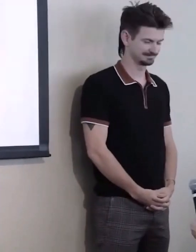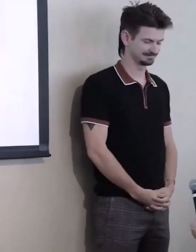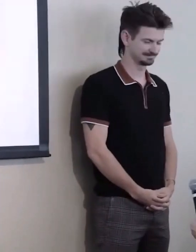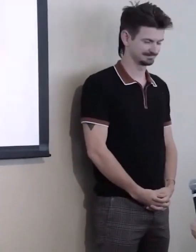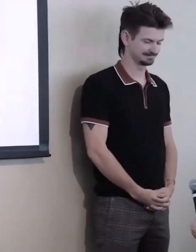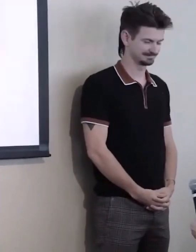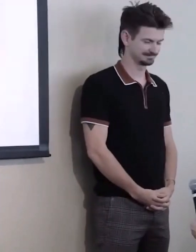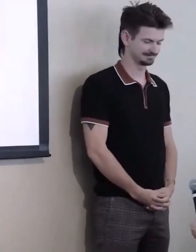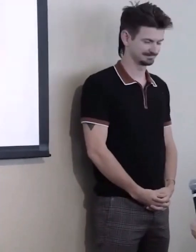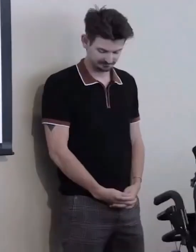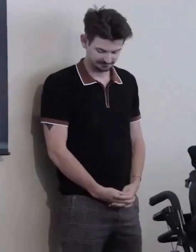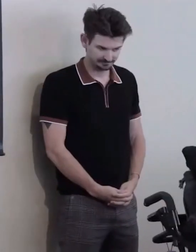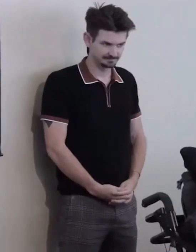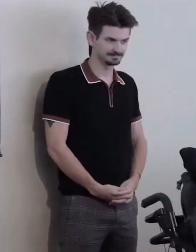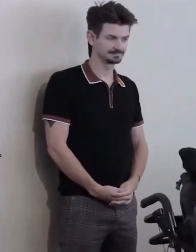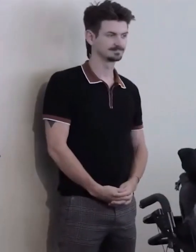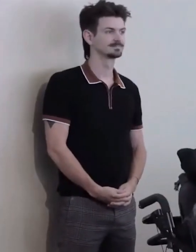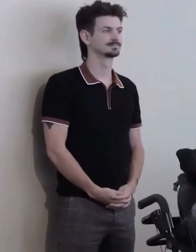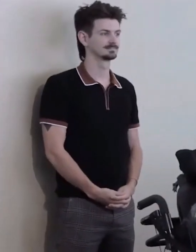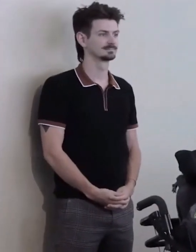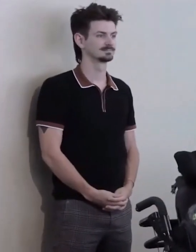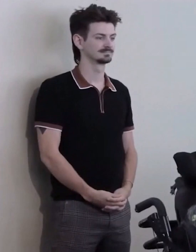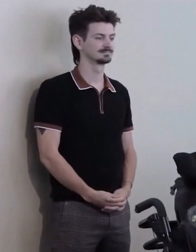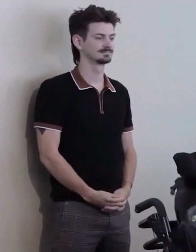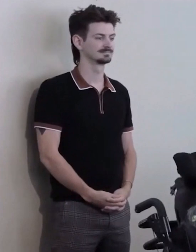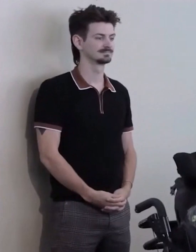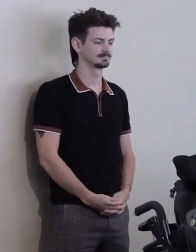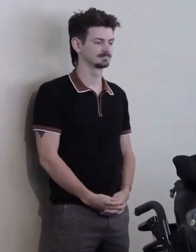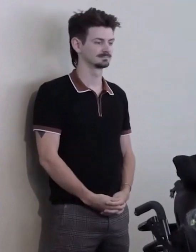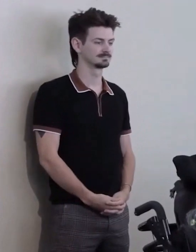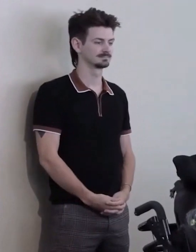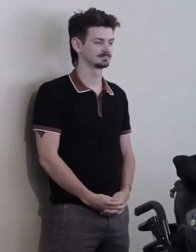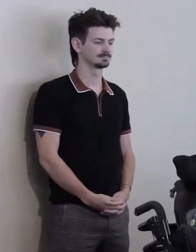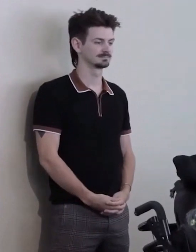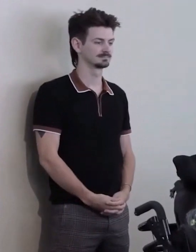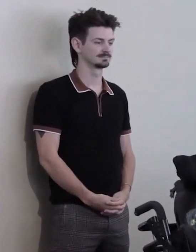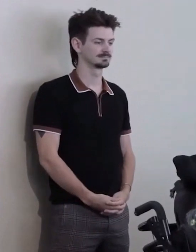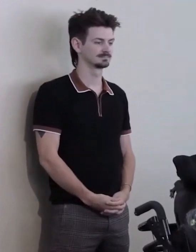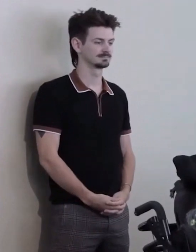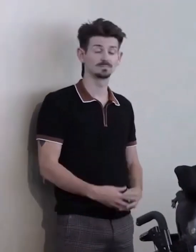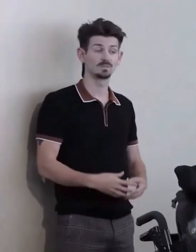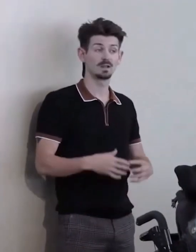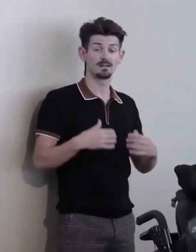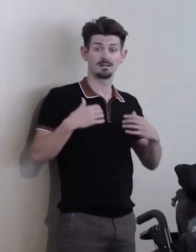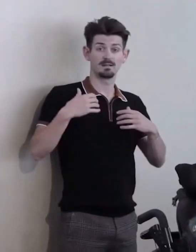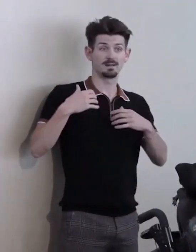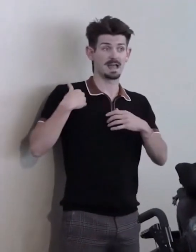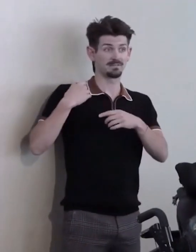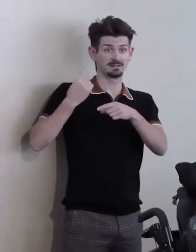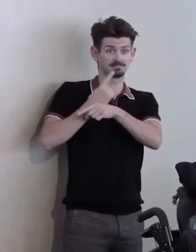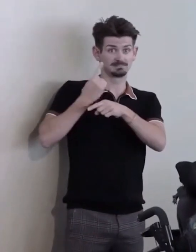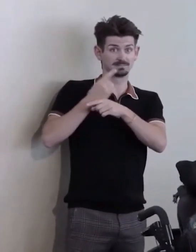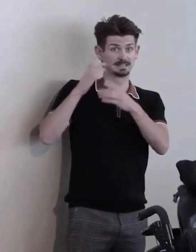Havi... Having the right leaders... Having the right leaders makes it so much easier to do this work